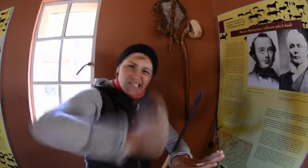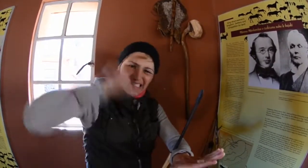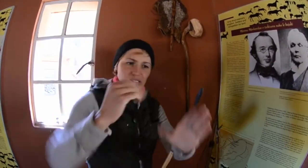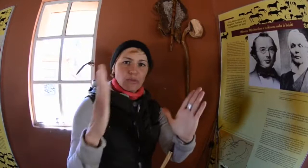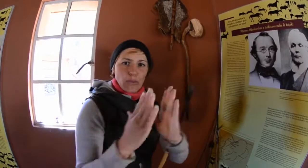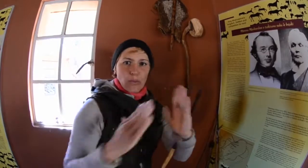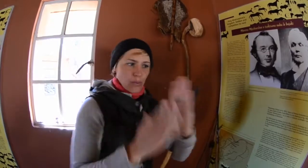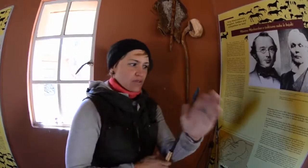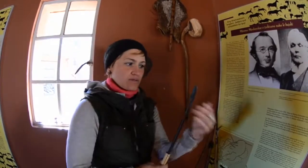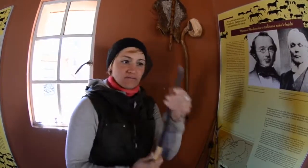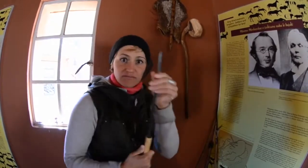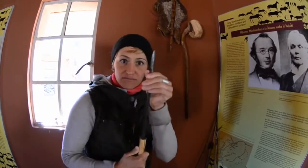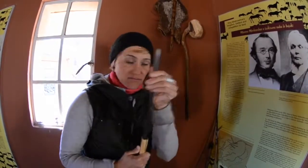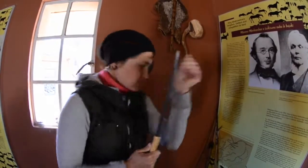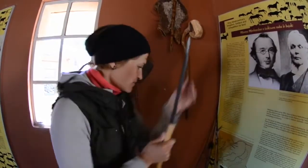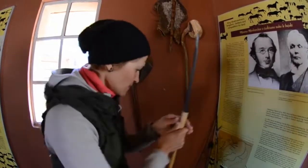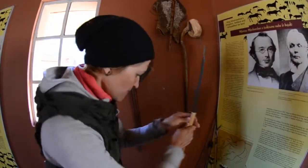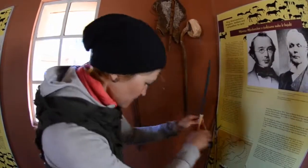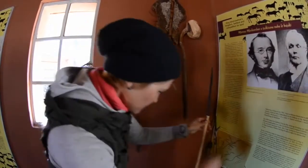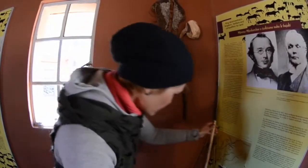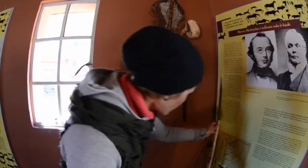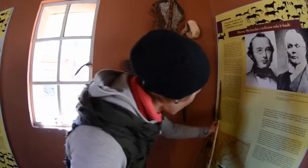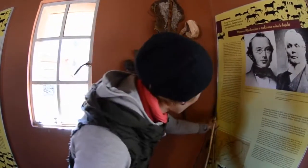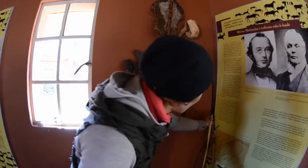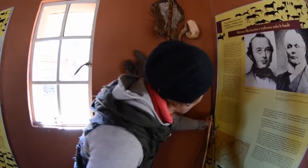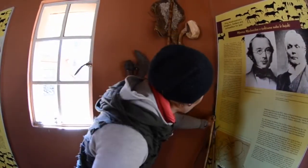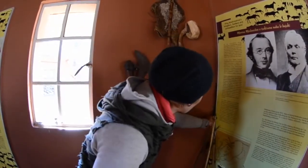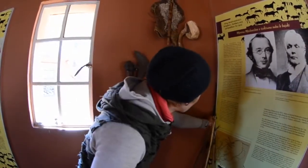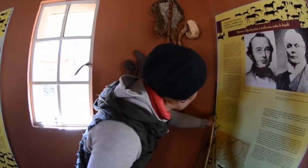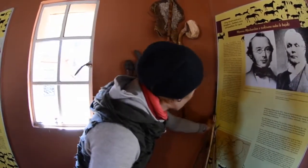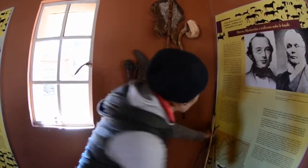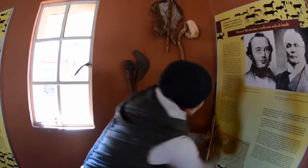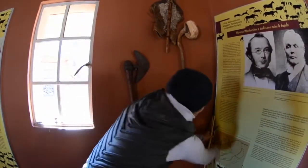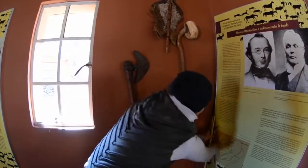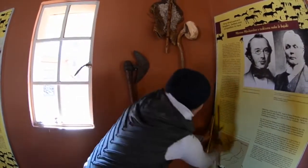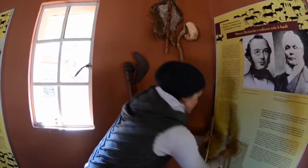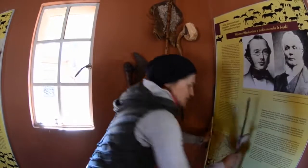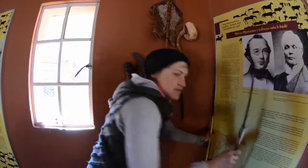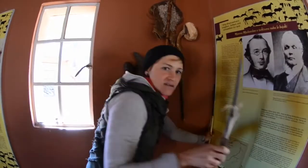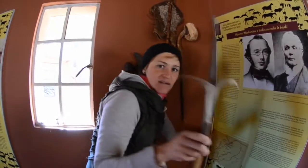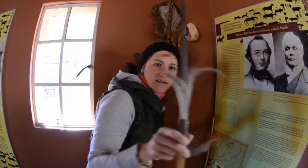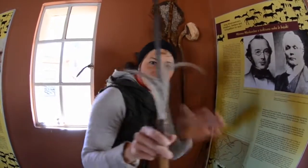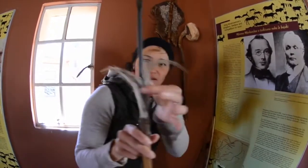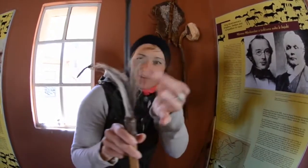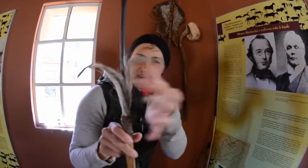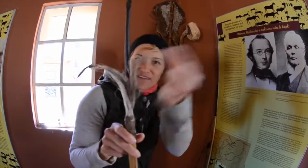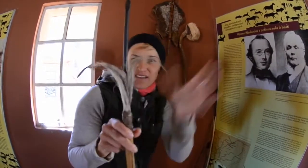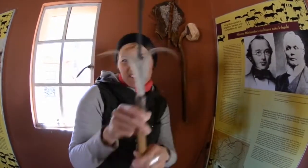into an arrow, and is non-metallic.